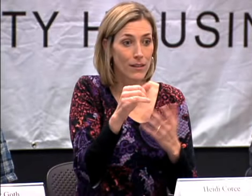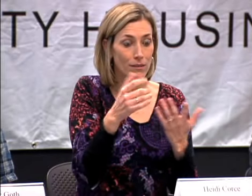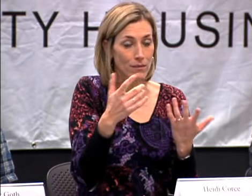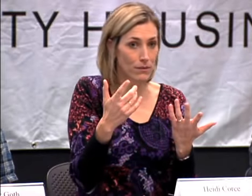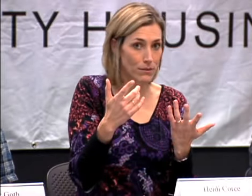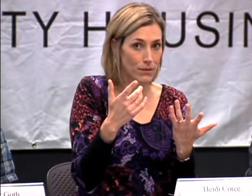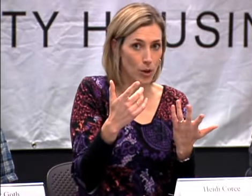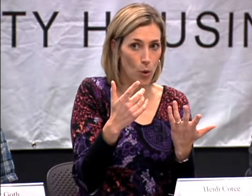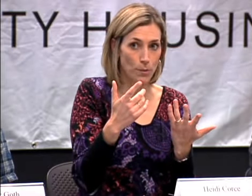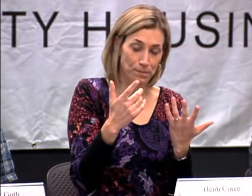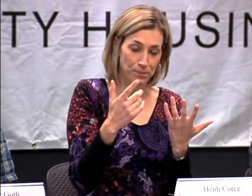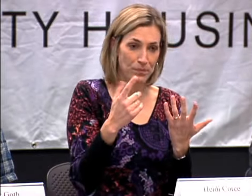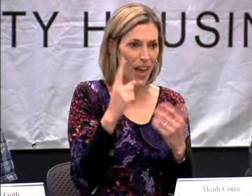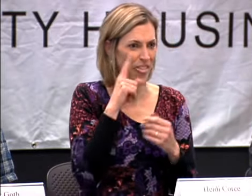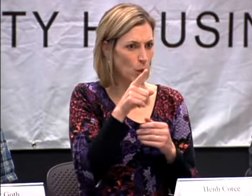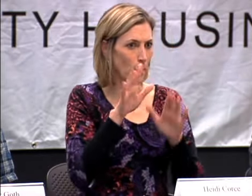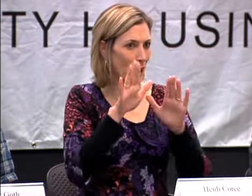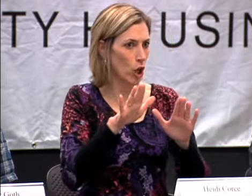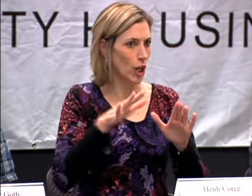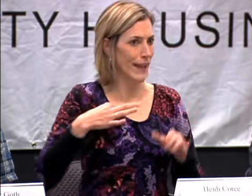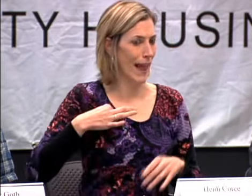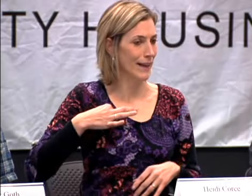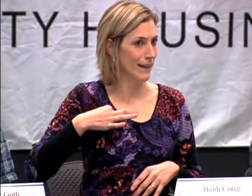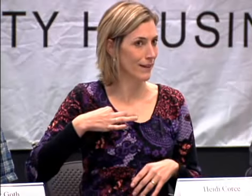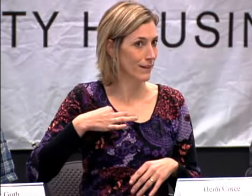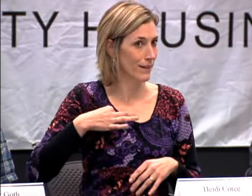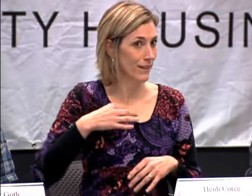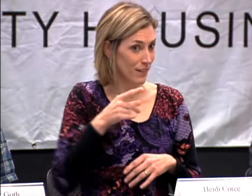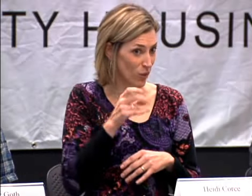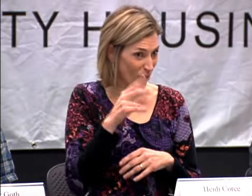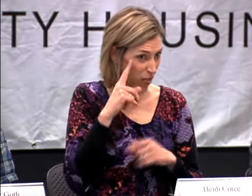GETTING ANOTHER COCHLEAR IMPLANT?" AND SO SHE SAYS, "I THINK IT WOULD